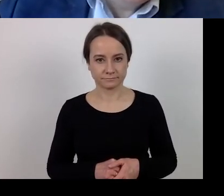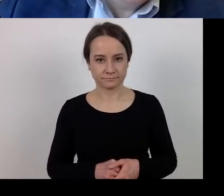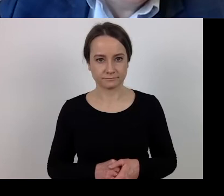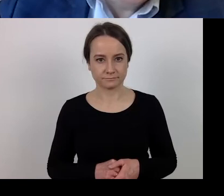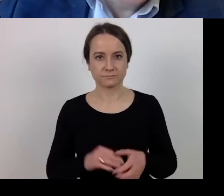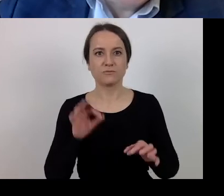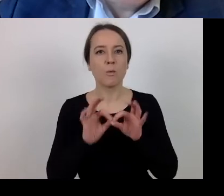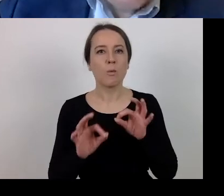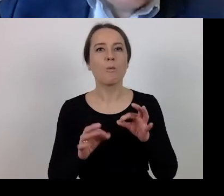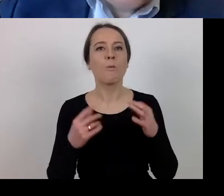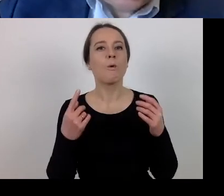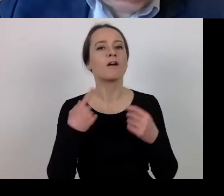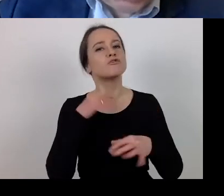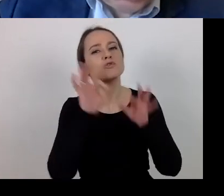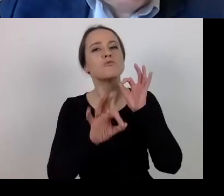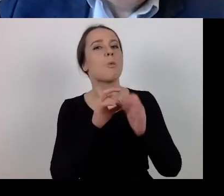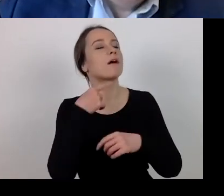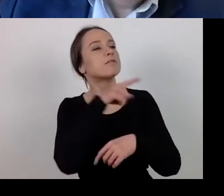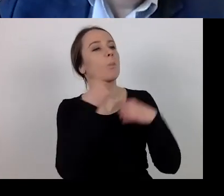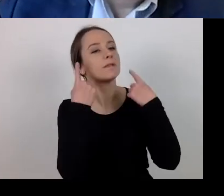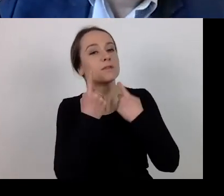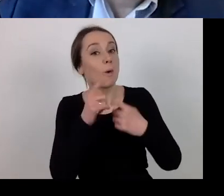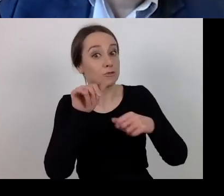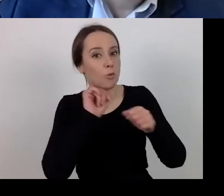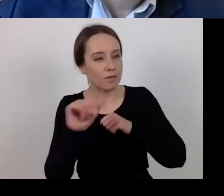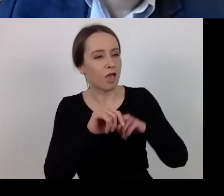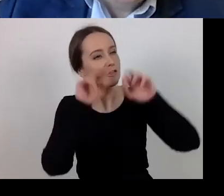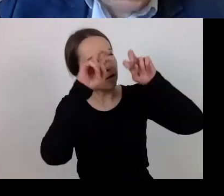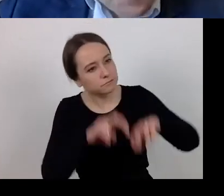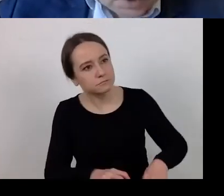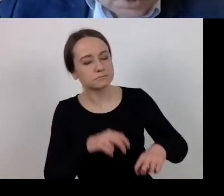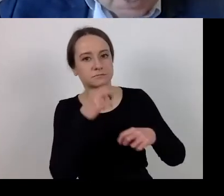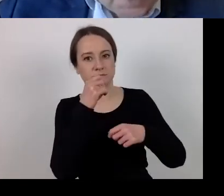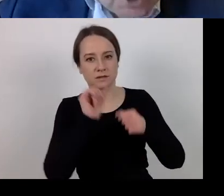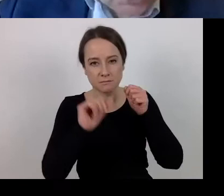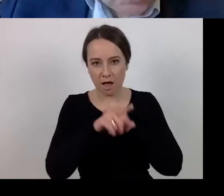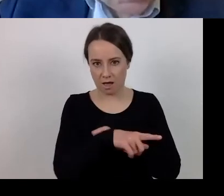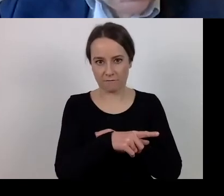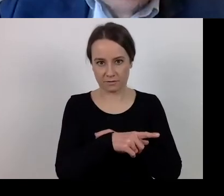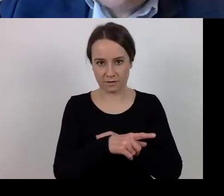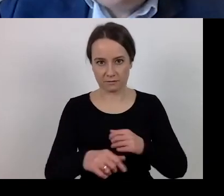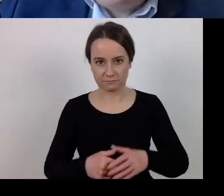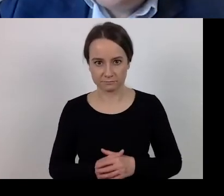and pertains to the situation and the problem in question.